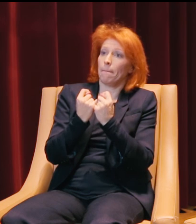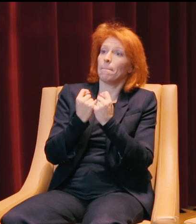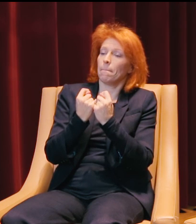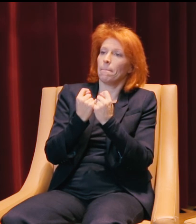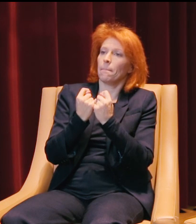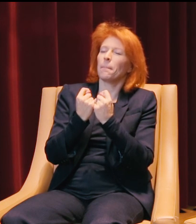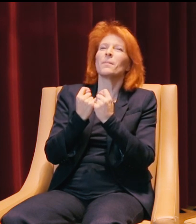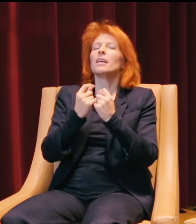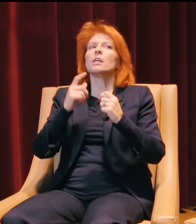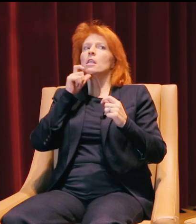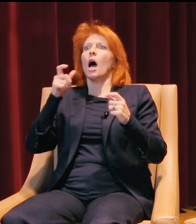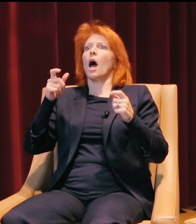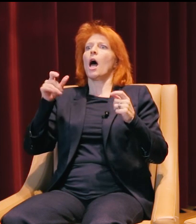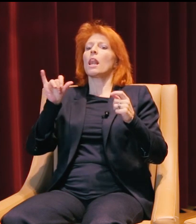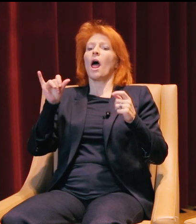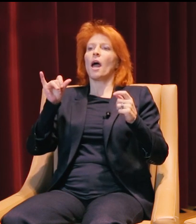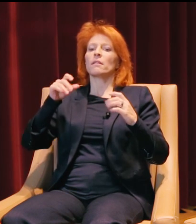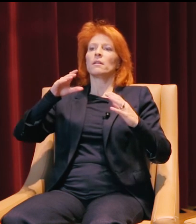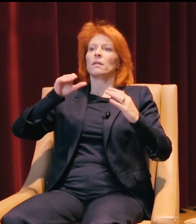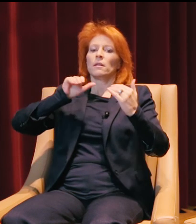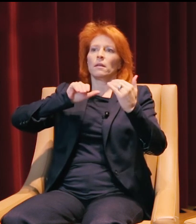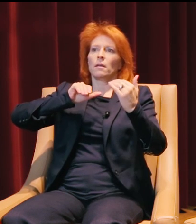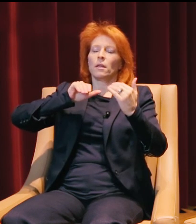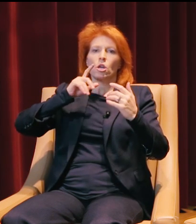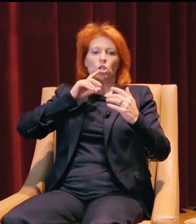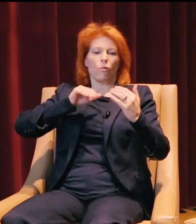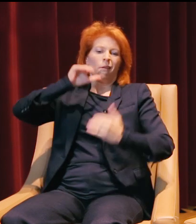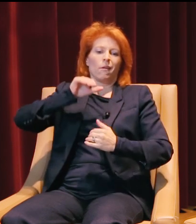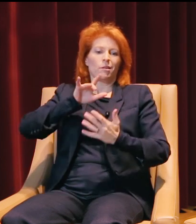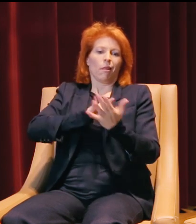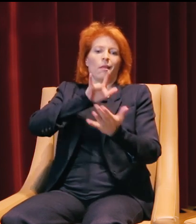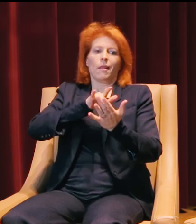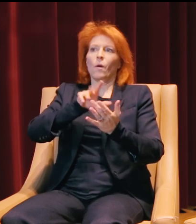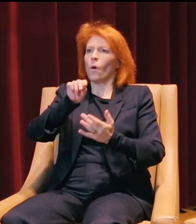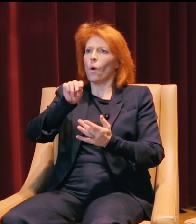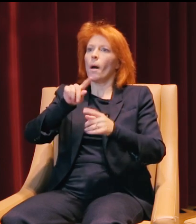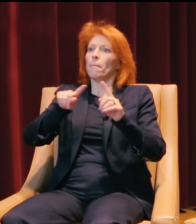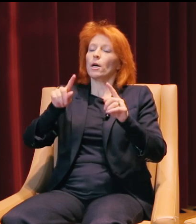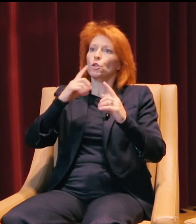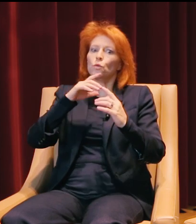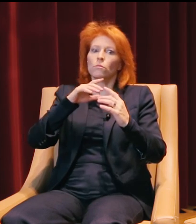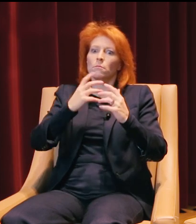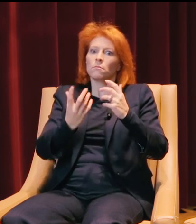not in a way that treats them as an ends to a mean, but treats them as an end in themself.